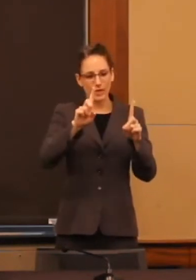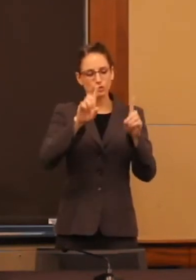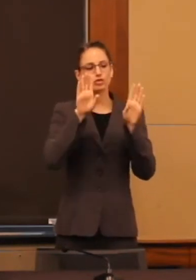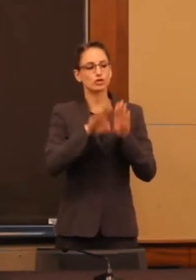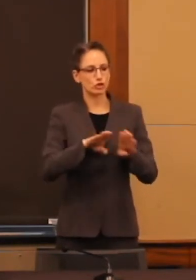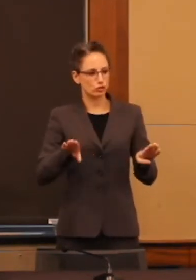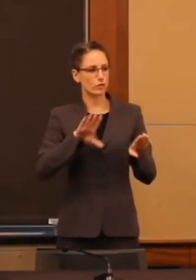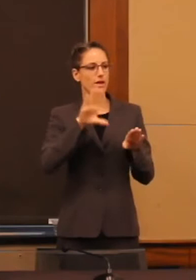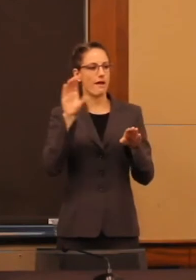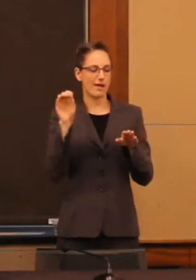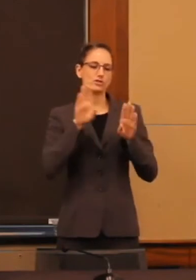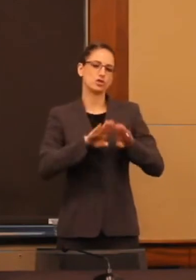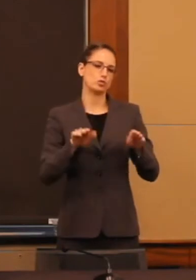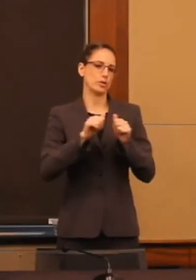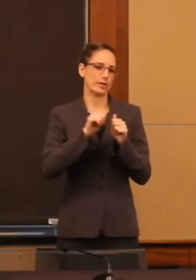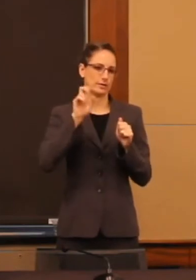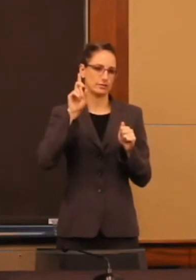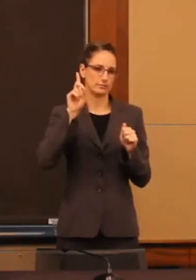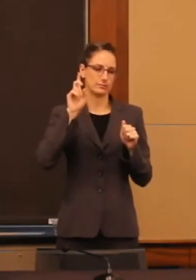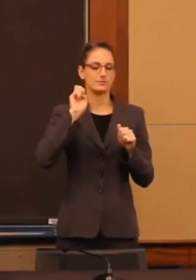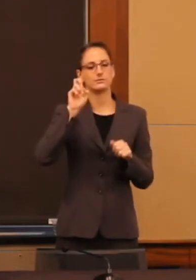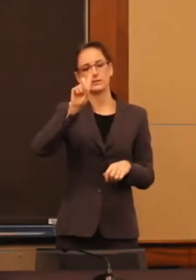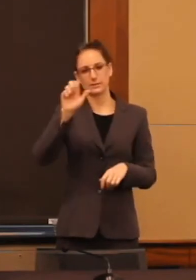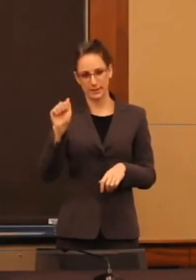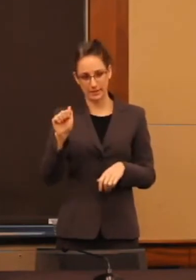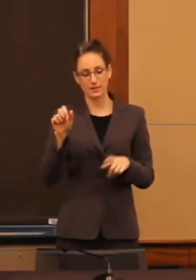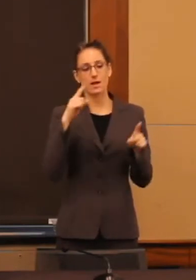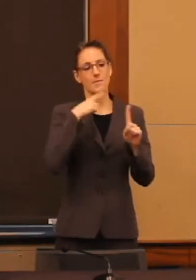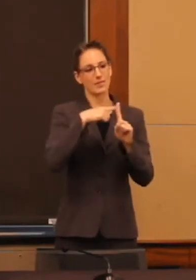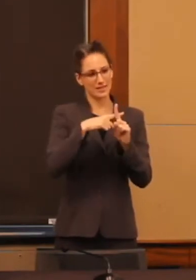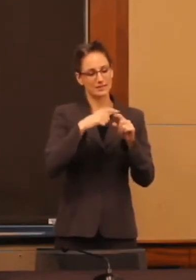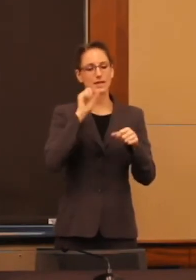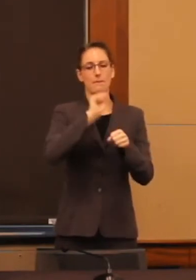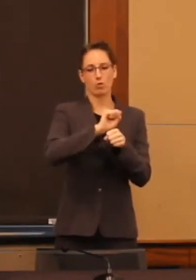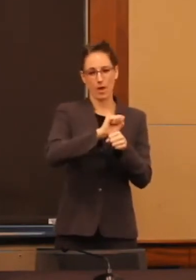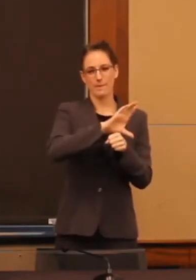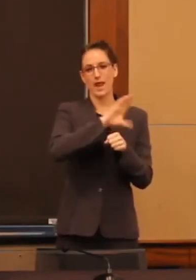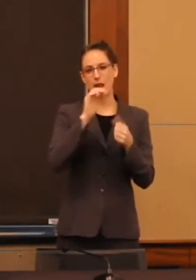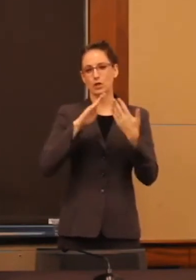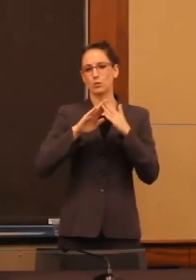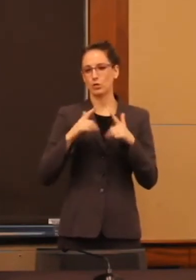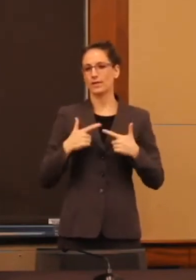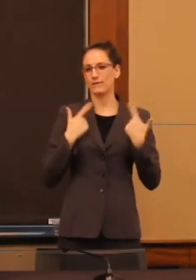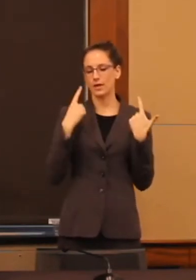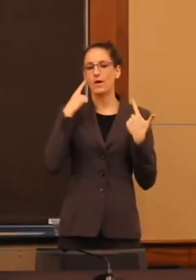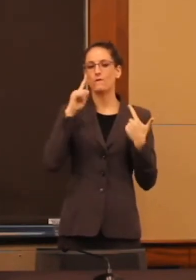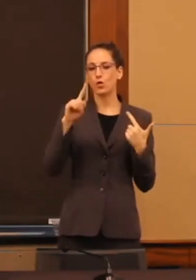As well as employment and community living for youths and adults with disabilities.